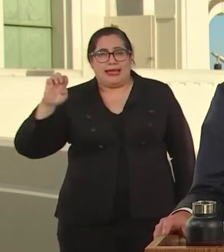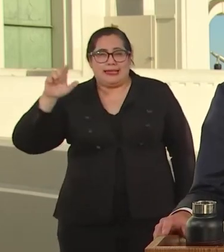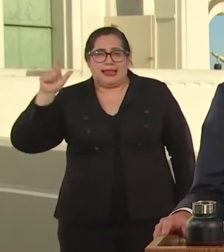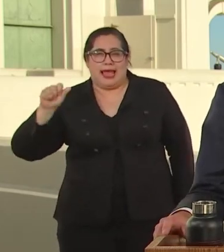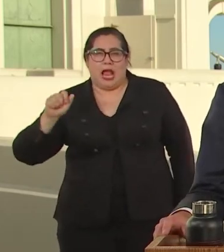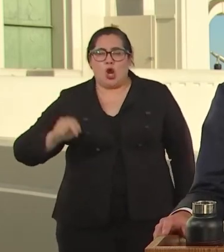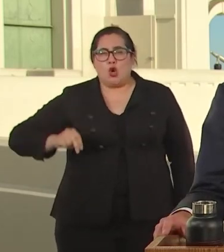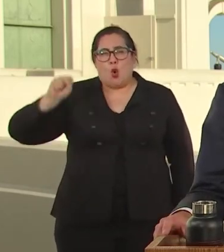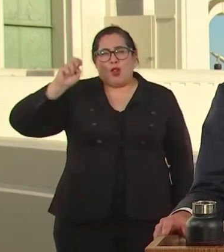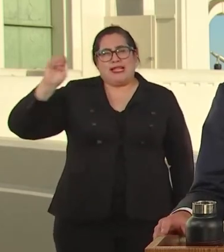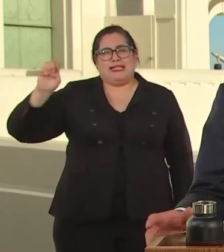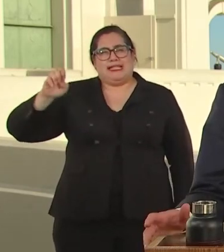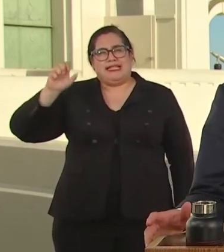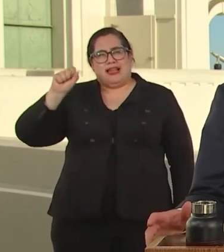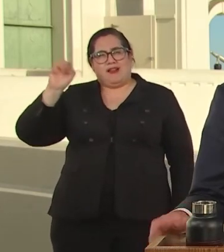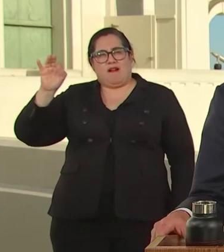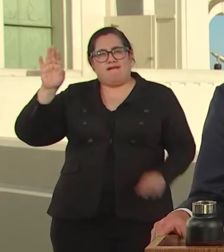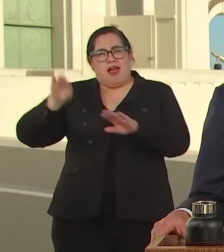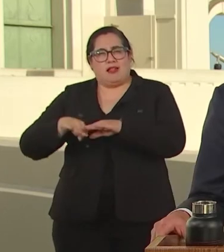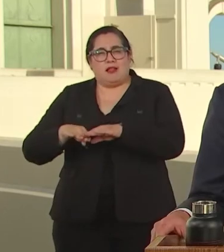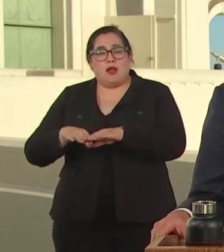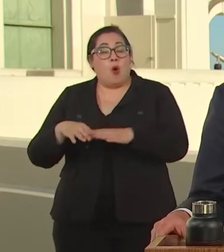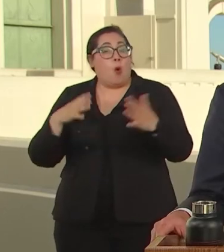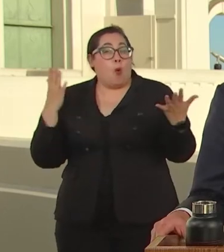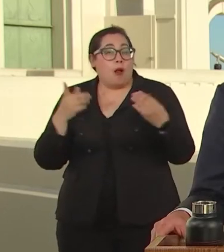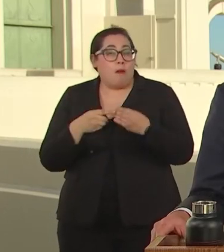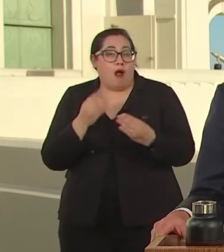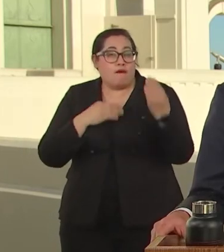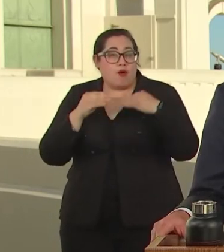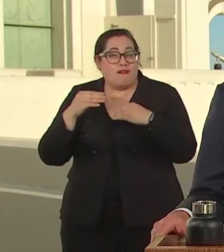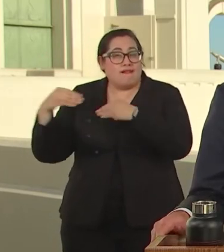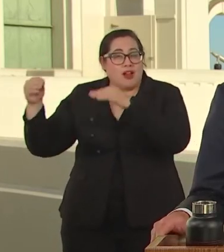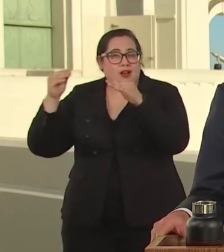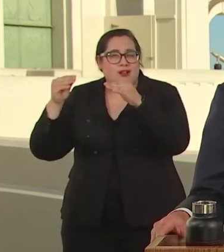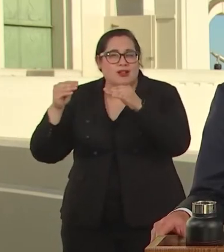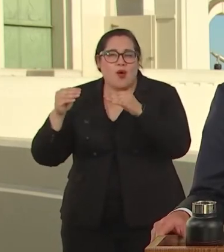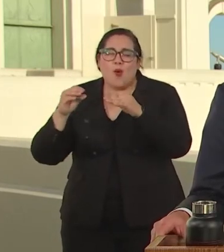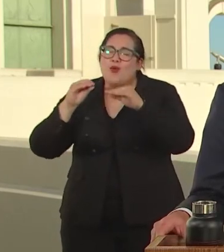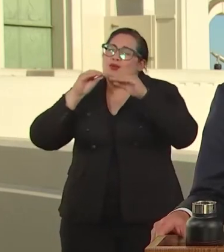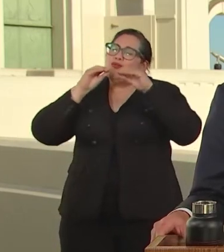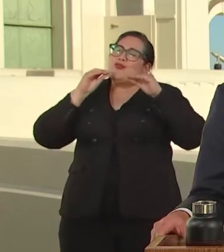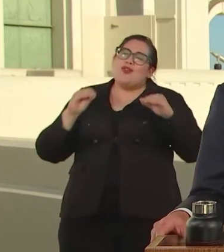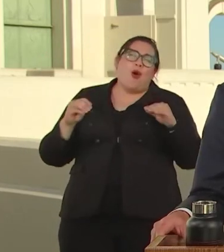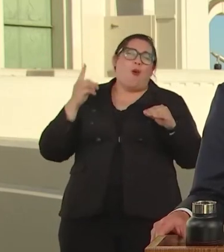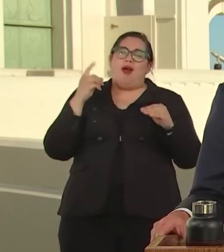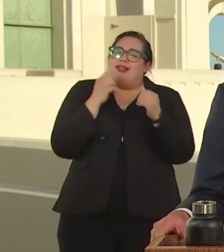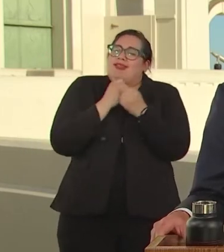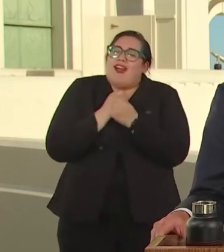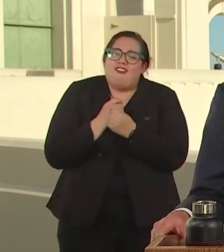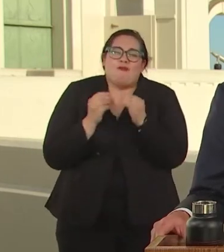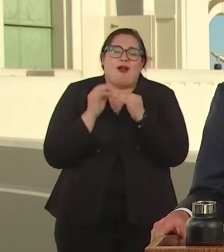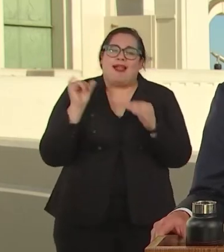AND HOW ABOUT STREET VENDORS THERE IS NO L.A. LOVE WITHOUT OUR STREET FOOD. BUT THAT DOES NOT MAKE IT